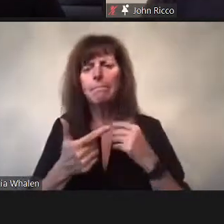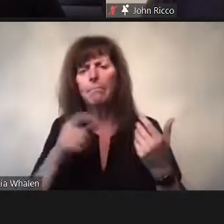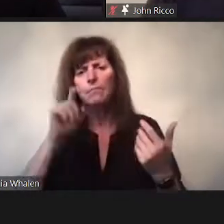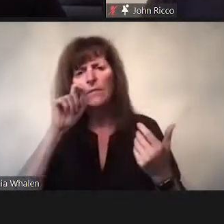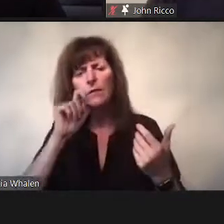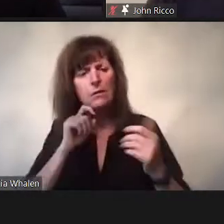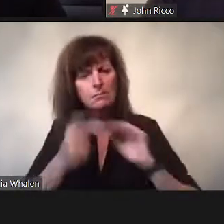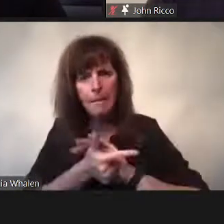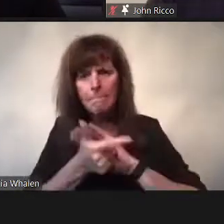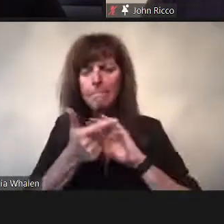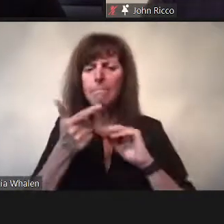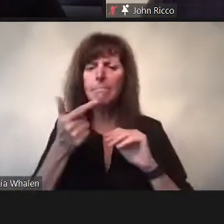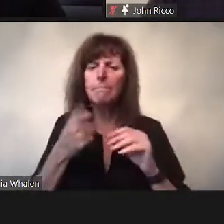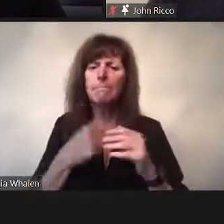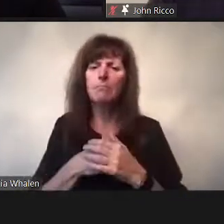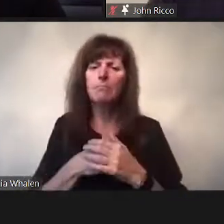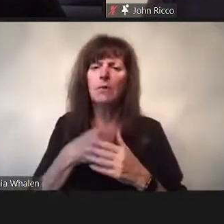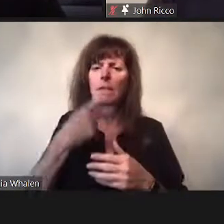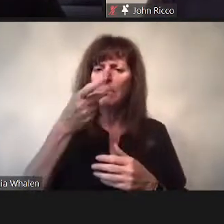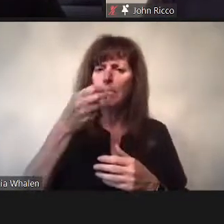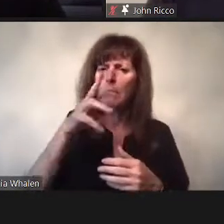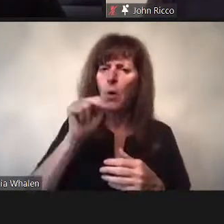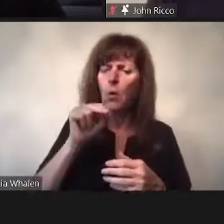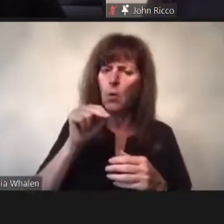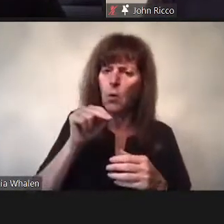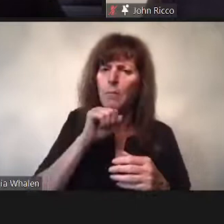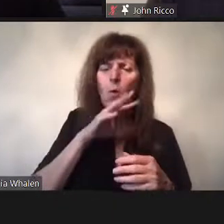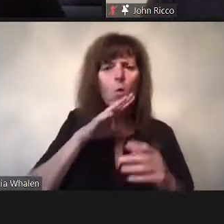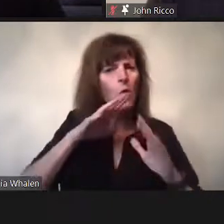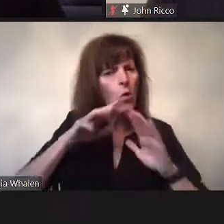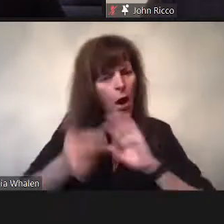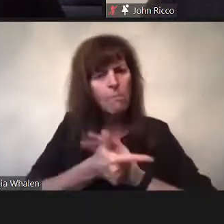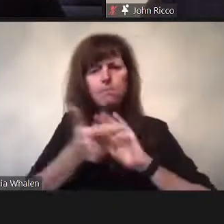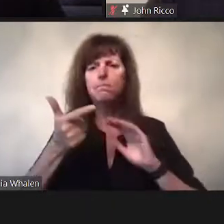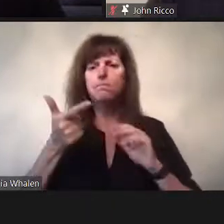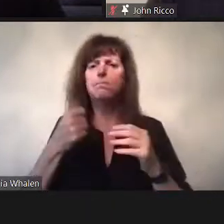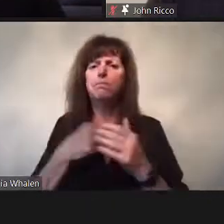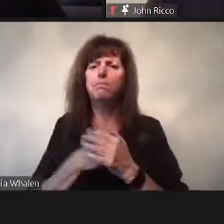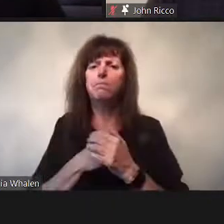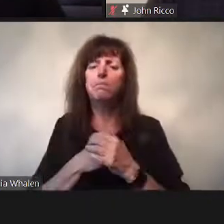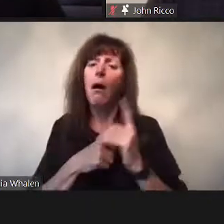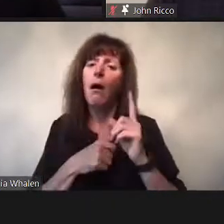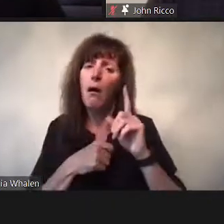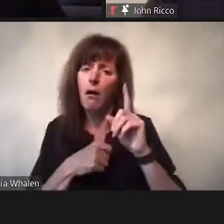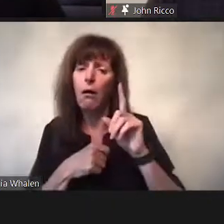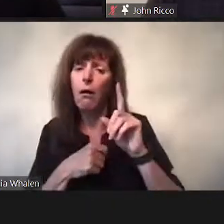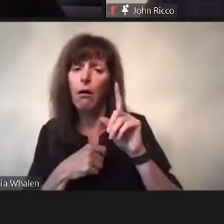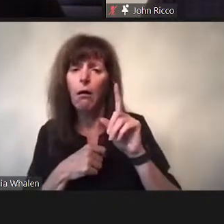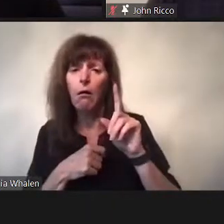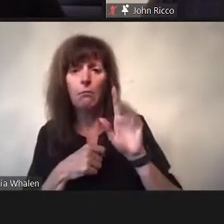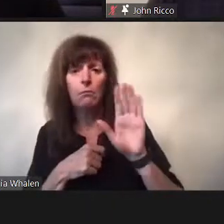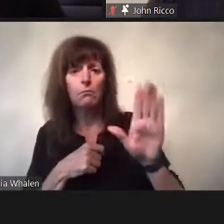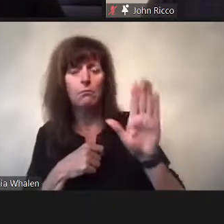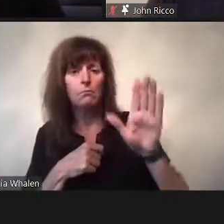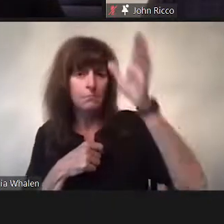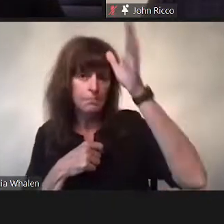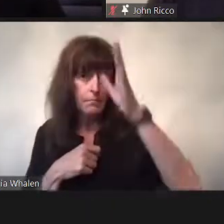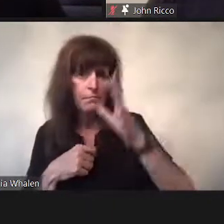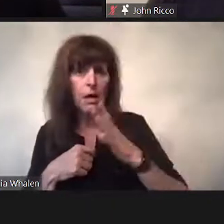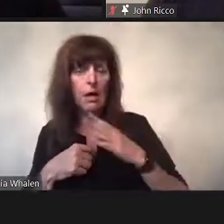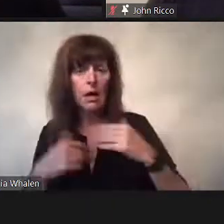it’s a very different configuration.